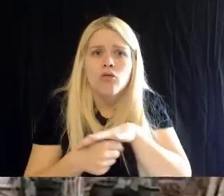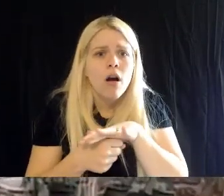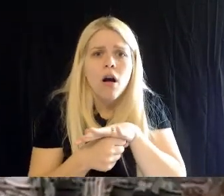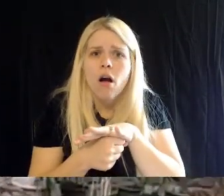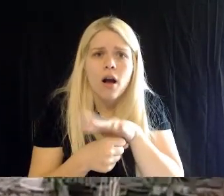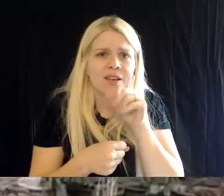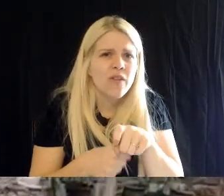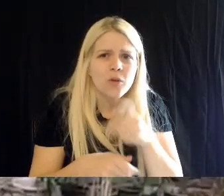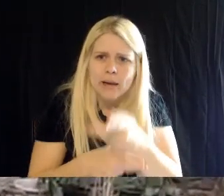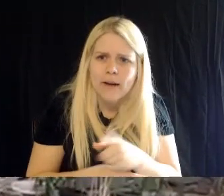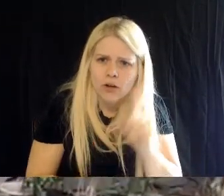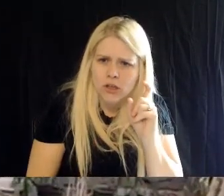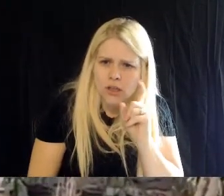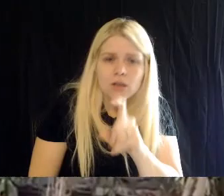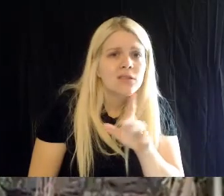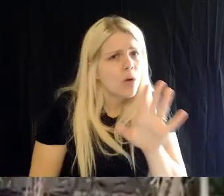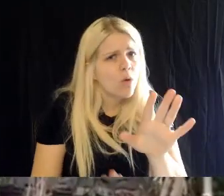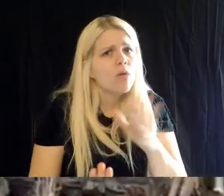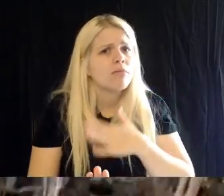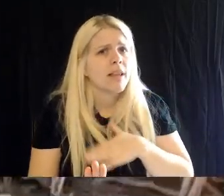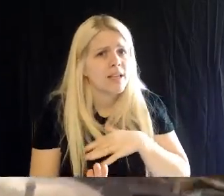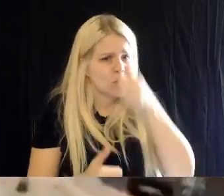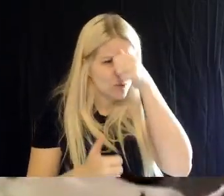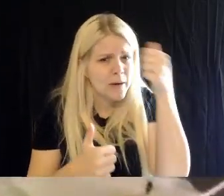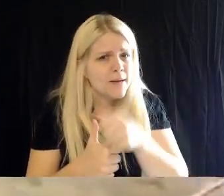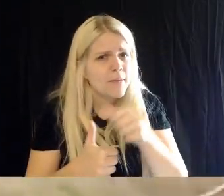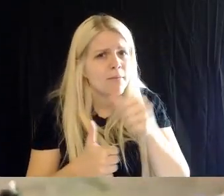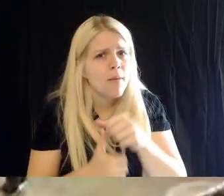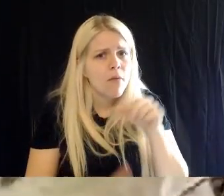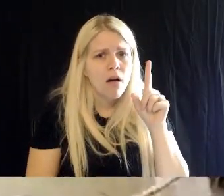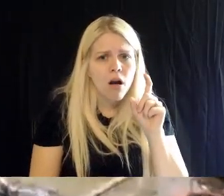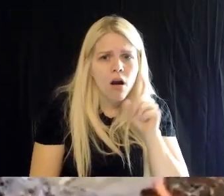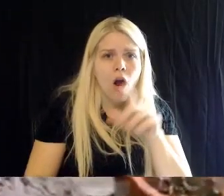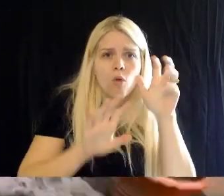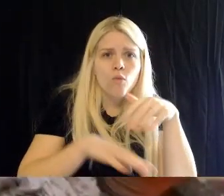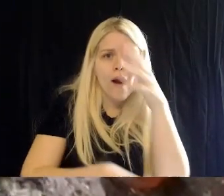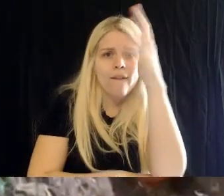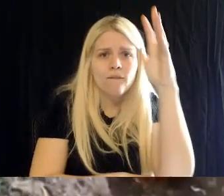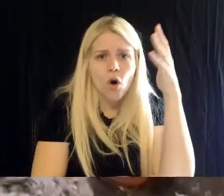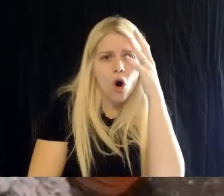effort to cut through the rainforest, and check out the wonderful collection of